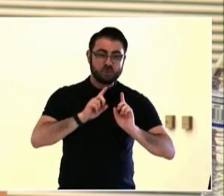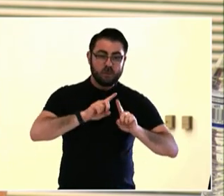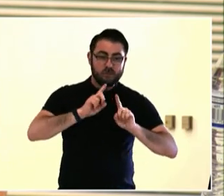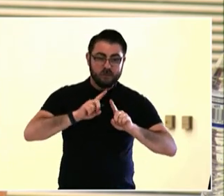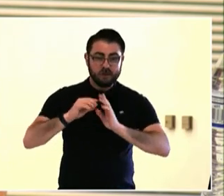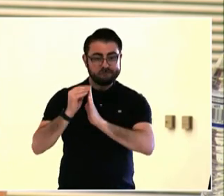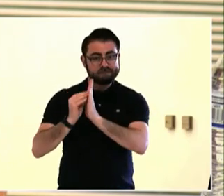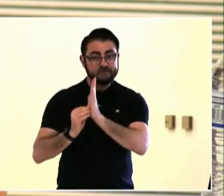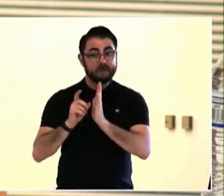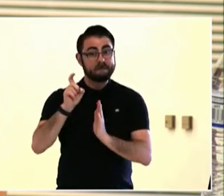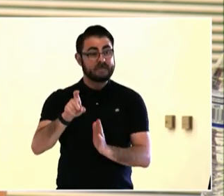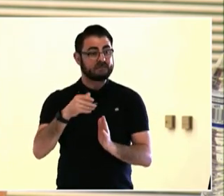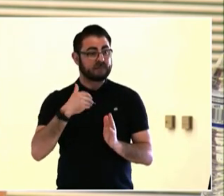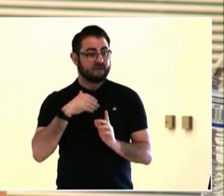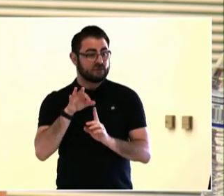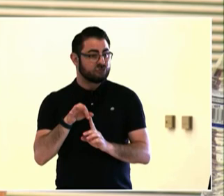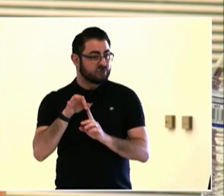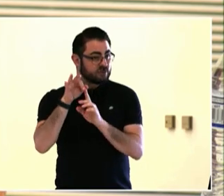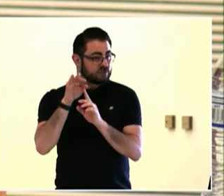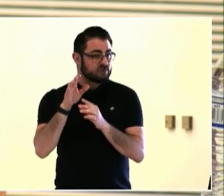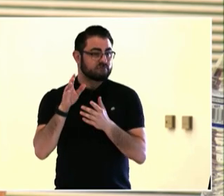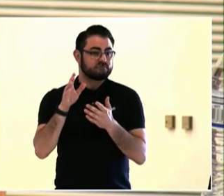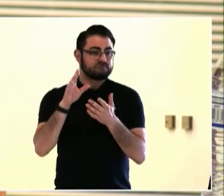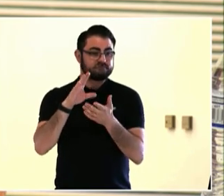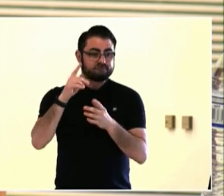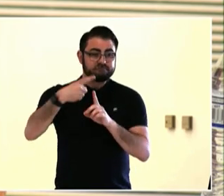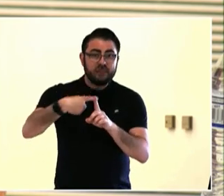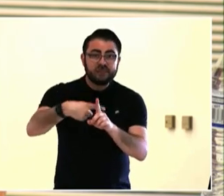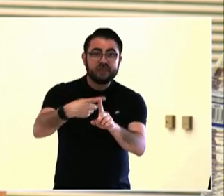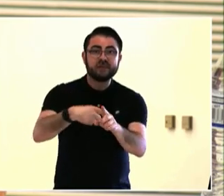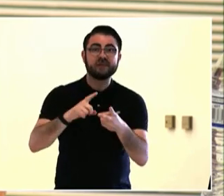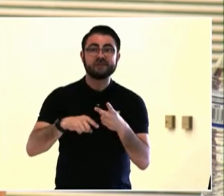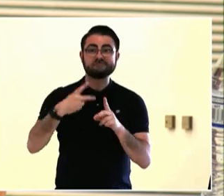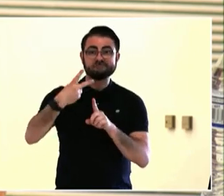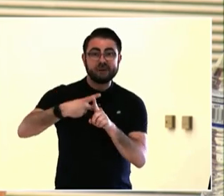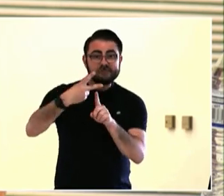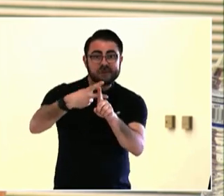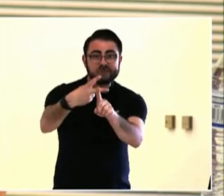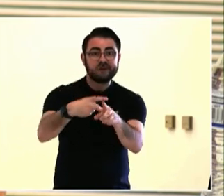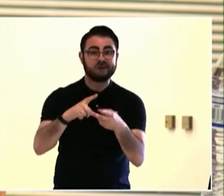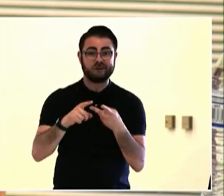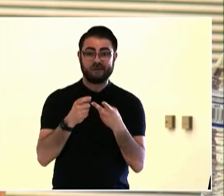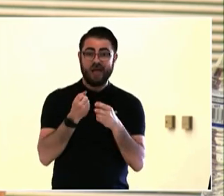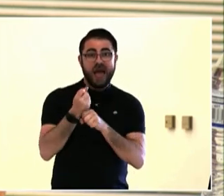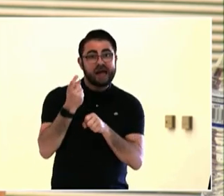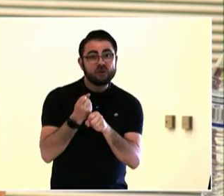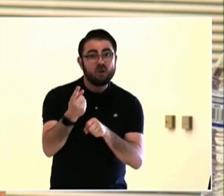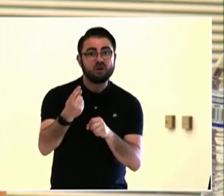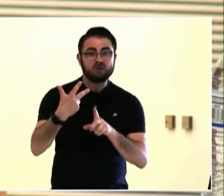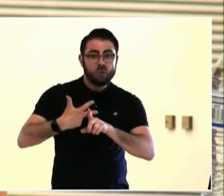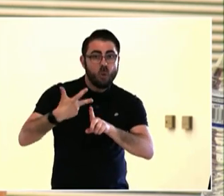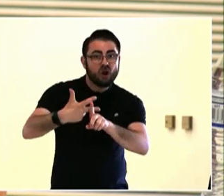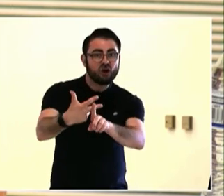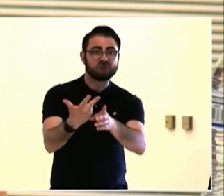engagement that is less destructive in some sort of way and more deliberative.